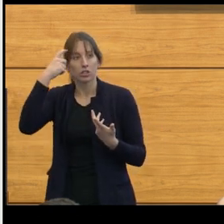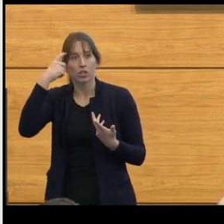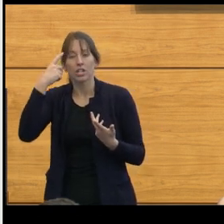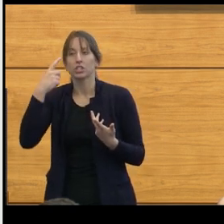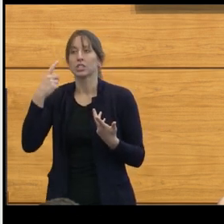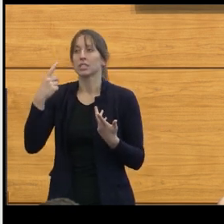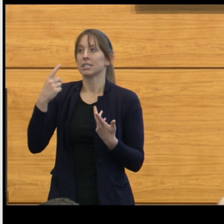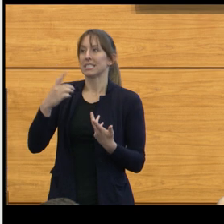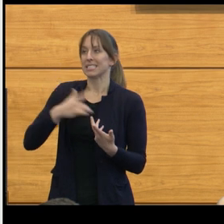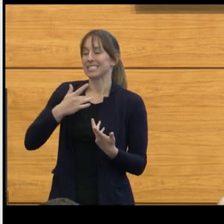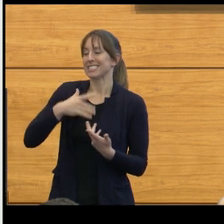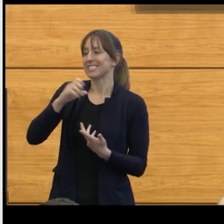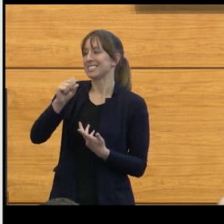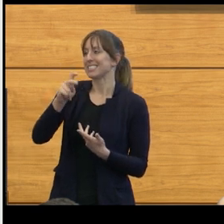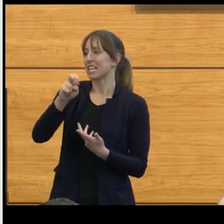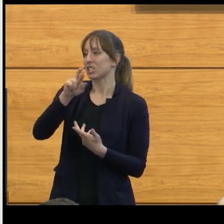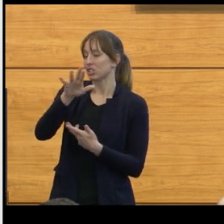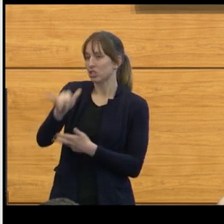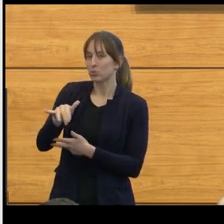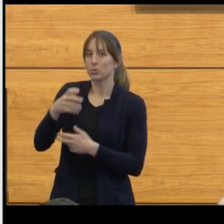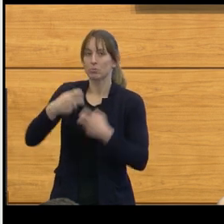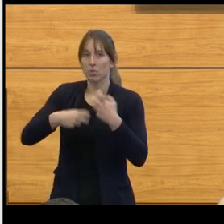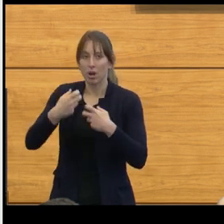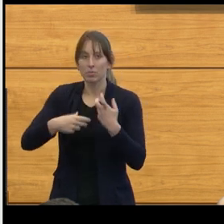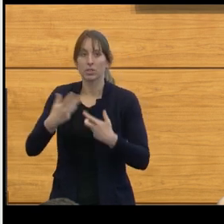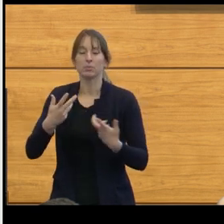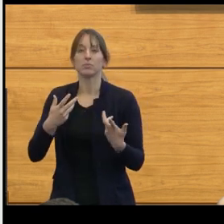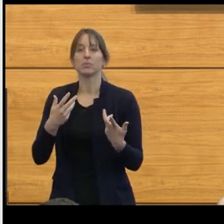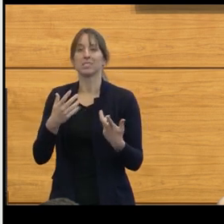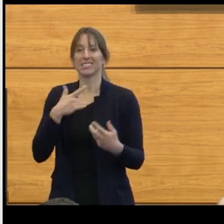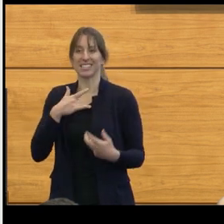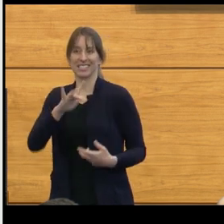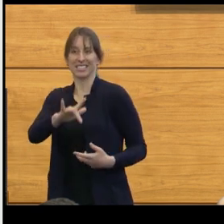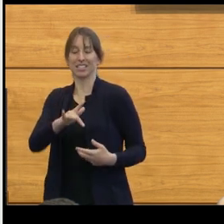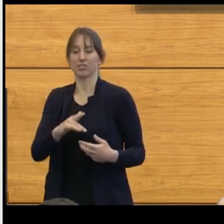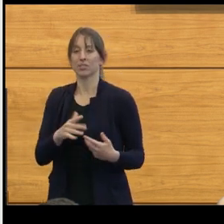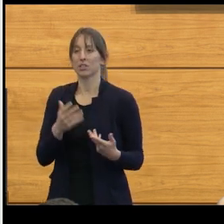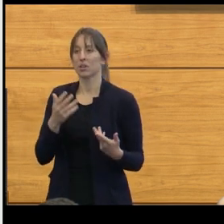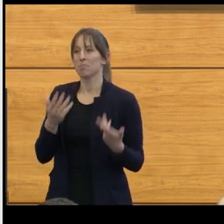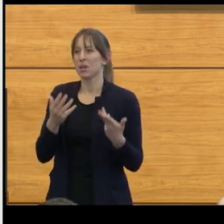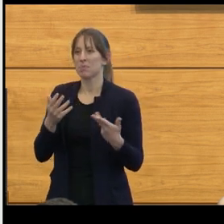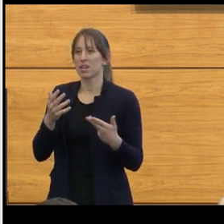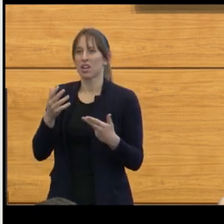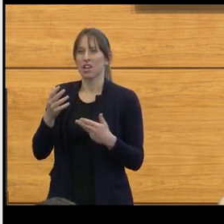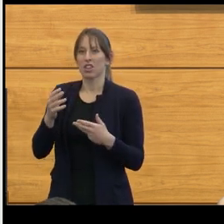And then long-term, they can develop secondary malignancies, that their nervous system, their vasculature